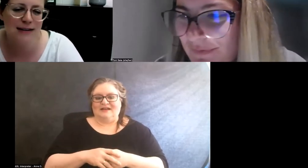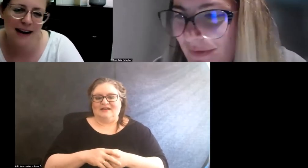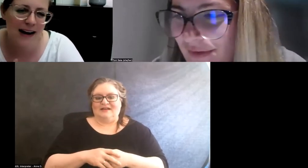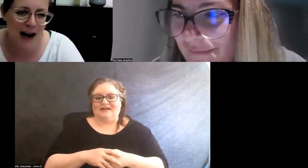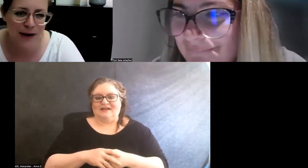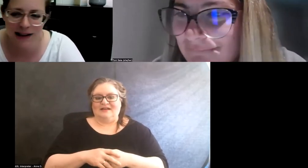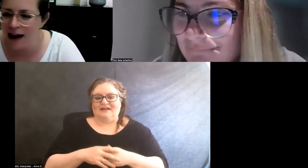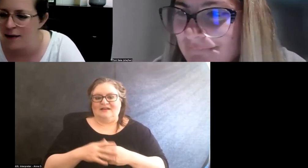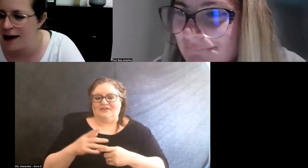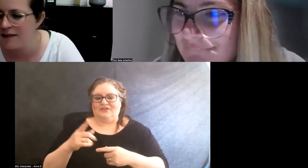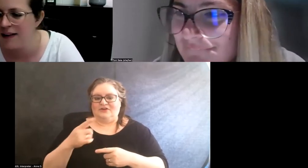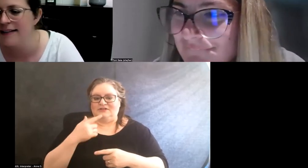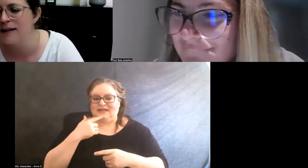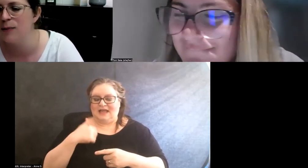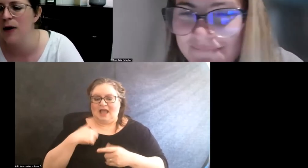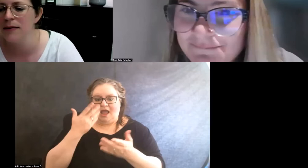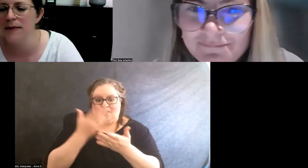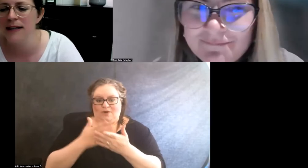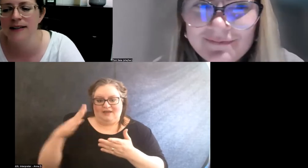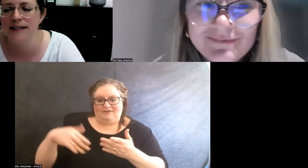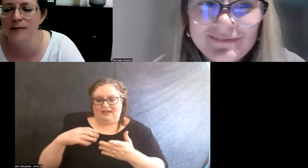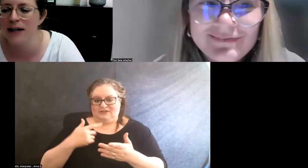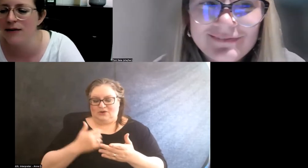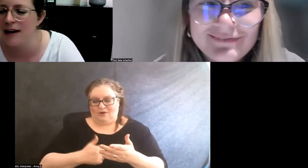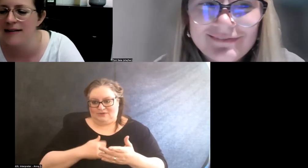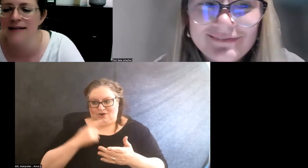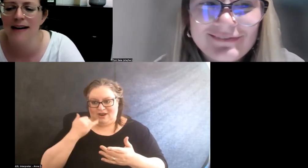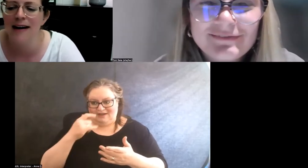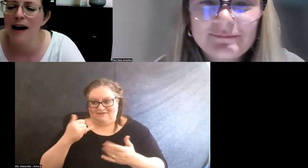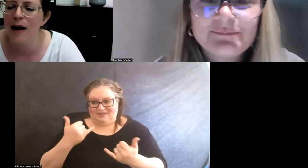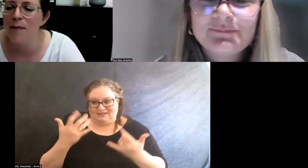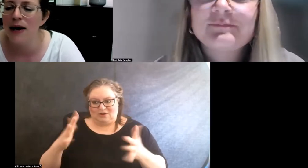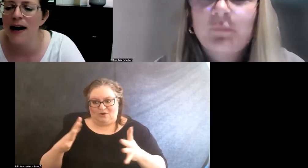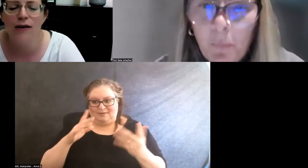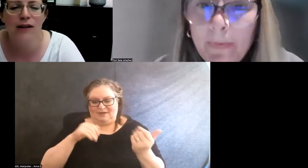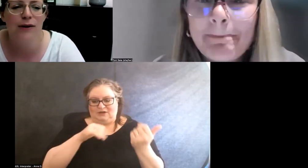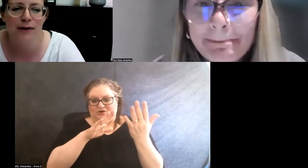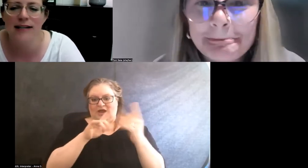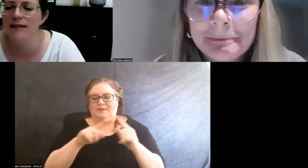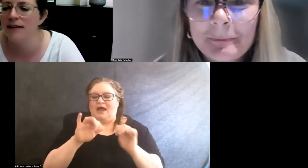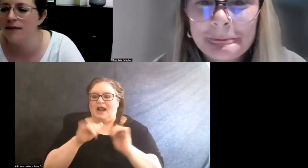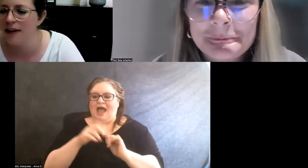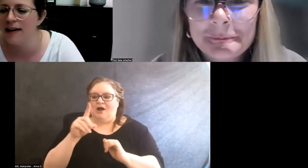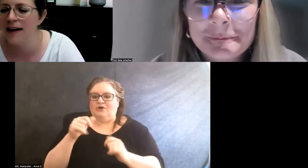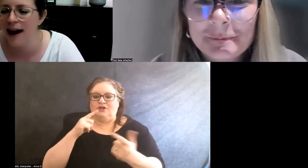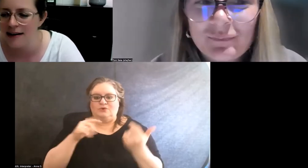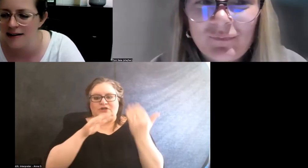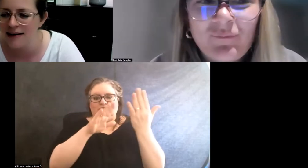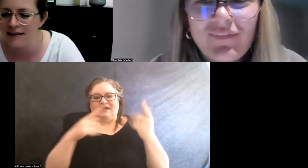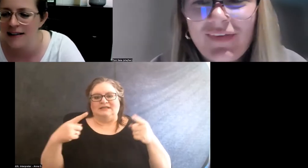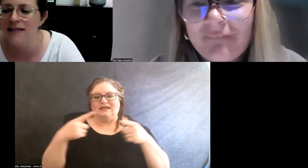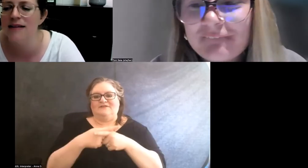They're saying, I arrived late so pardon me if this has addressed, but how do you address conflicting access needs